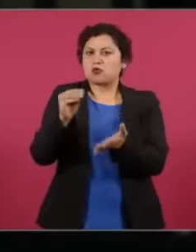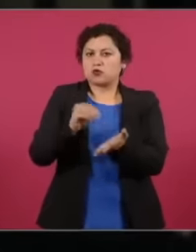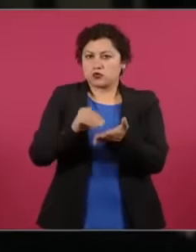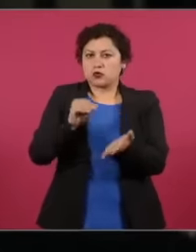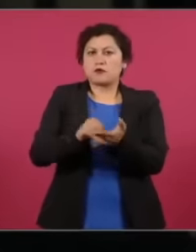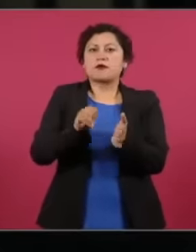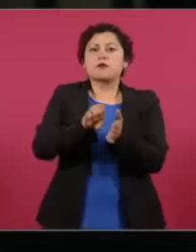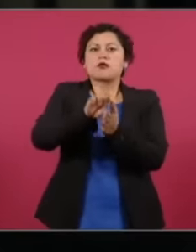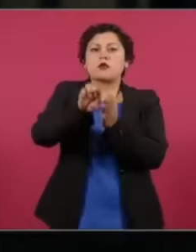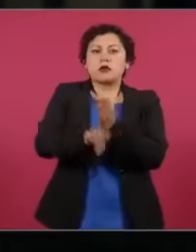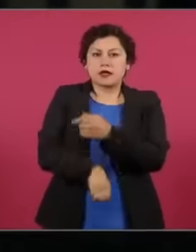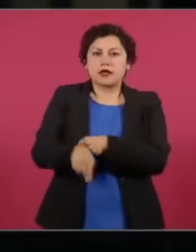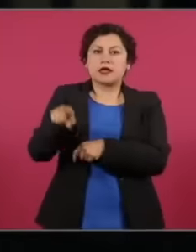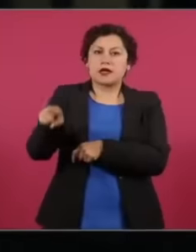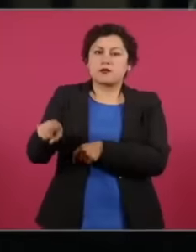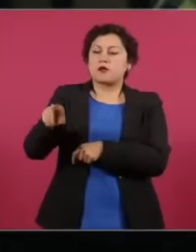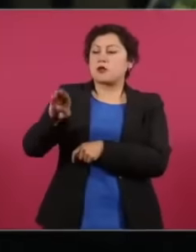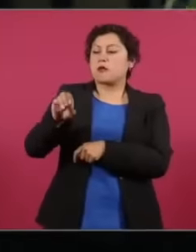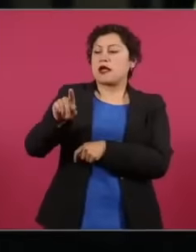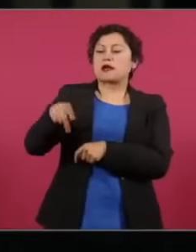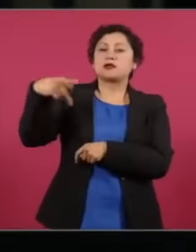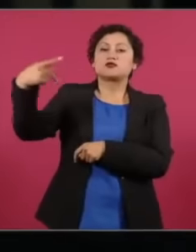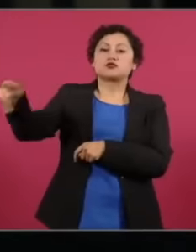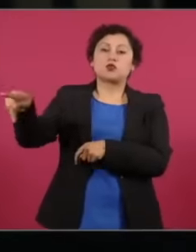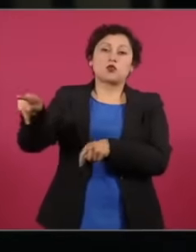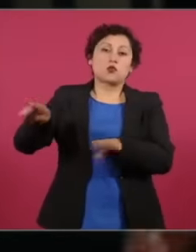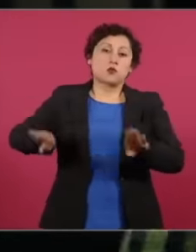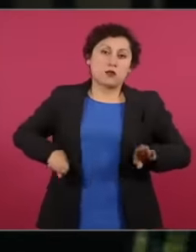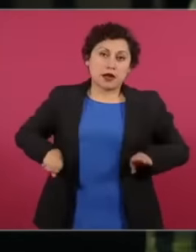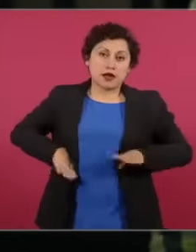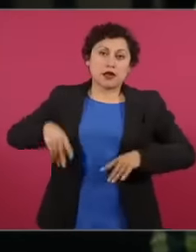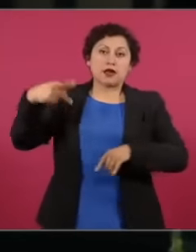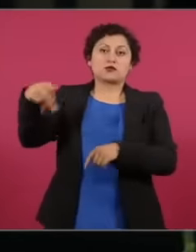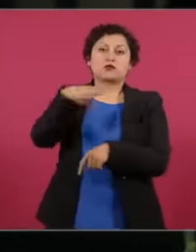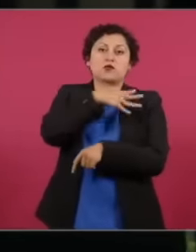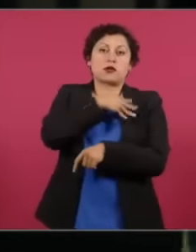Manuel Barret's son and his partner Well, at least in this region, the last thing he knows, they add up to